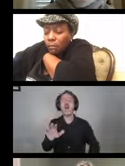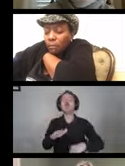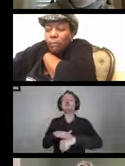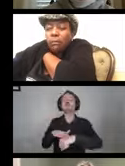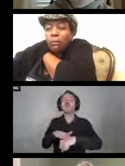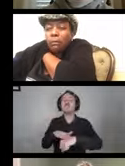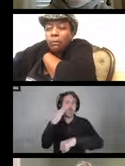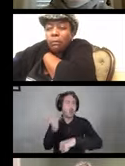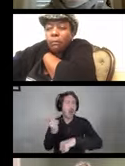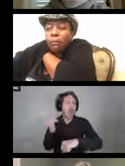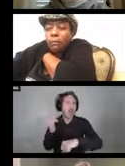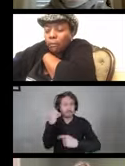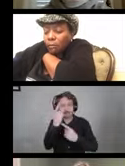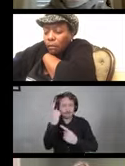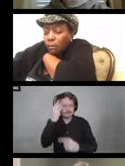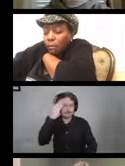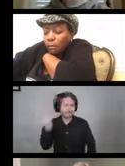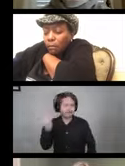and why we need to consider this.